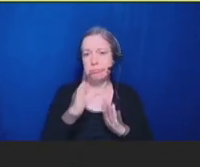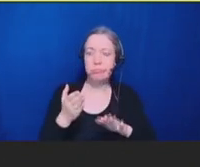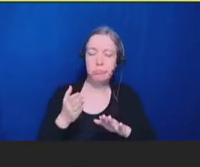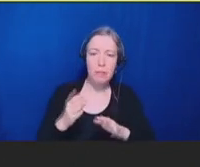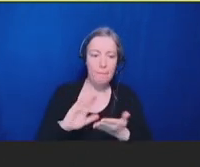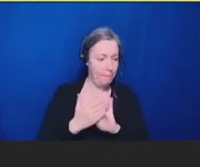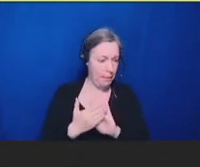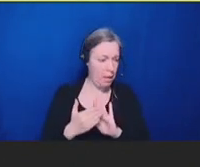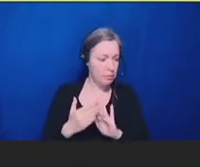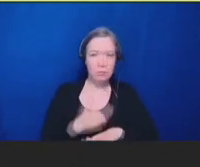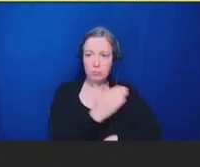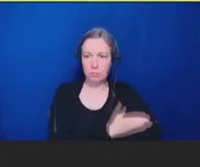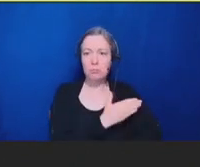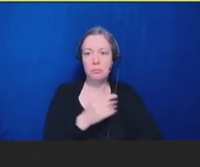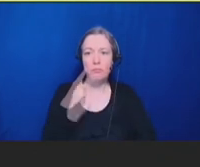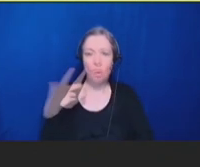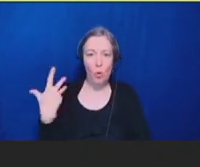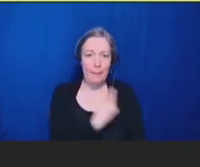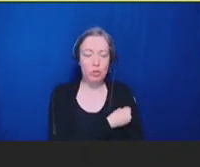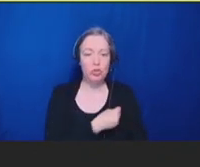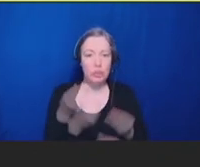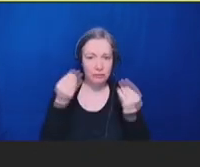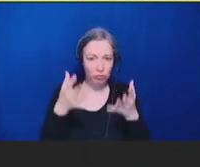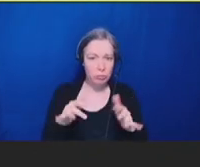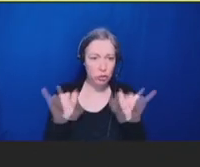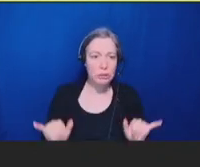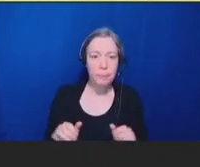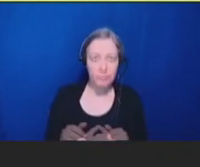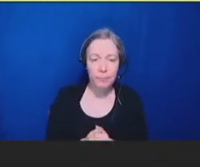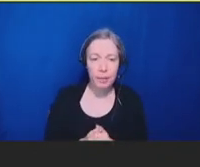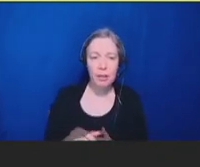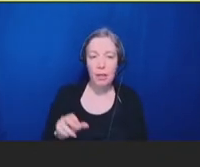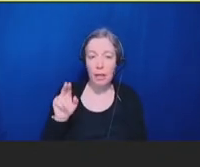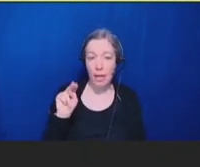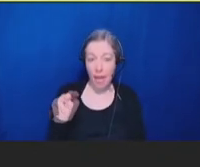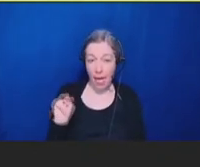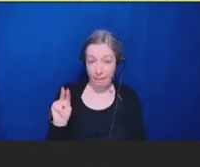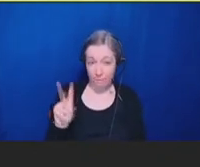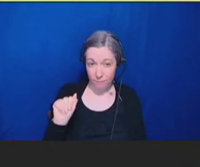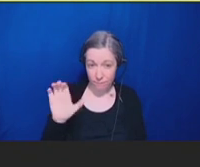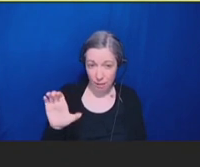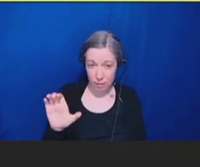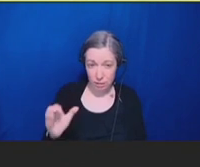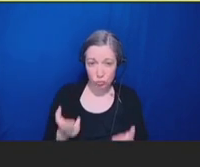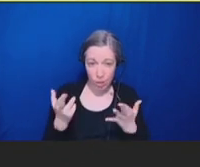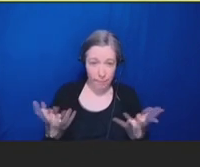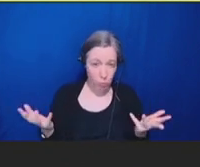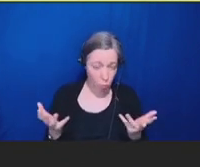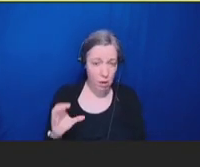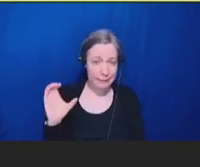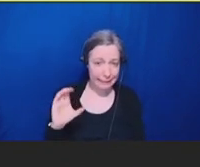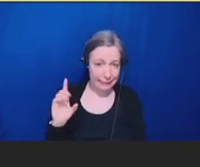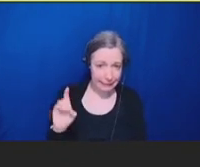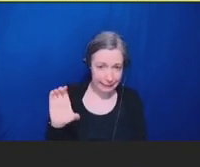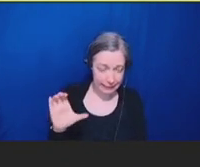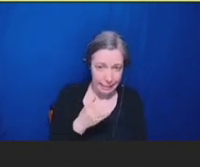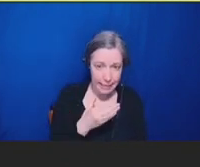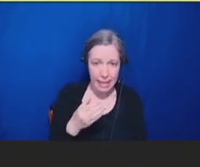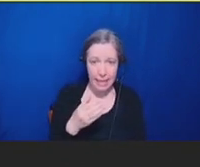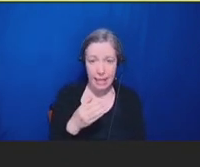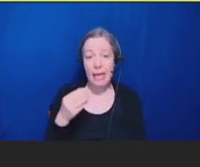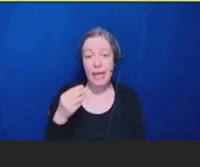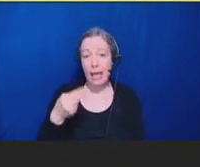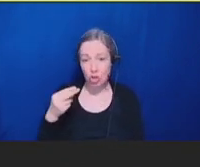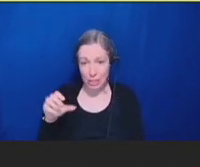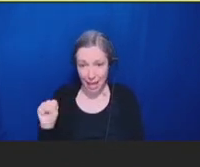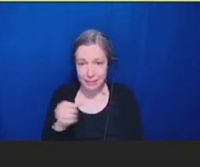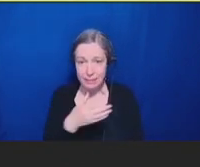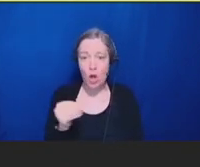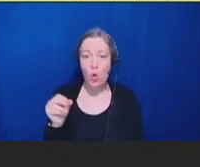registries. Twenty-four, NVAC recommends that CDC and HHS ONC meet with state groups to